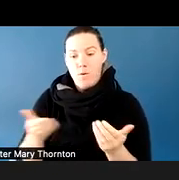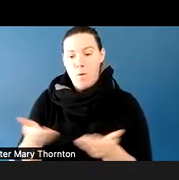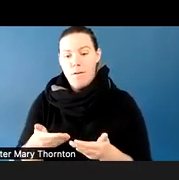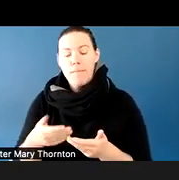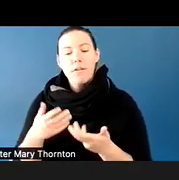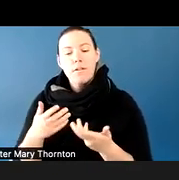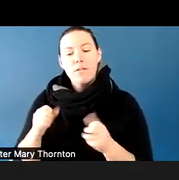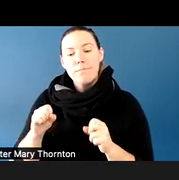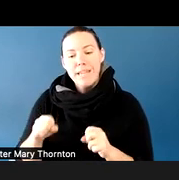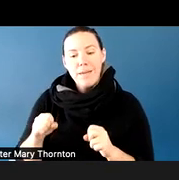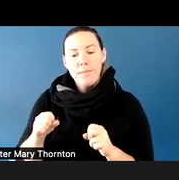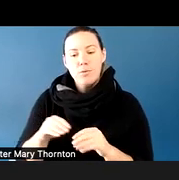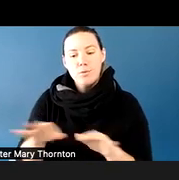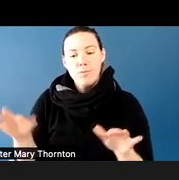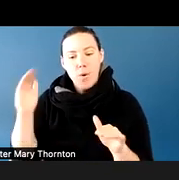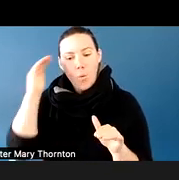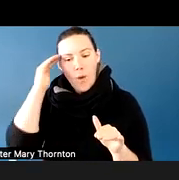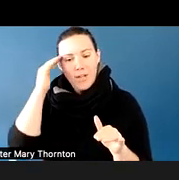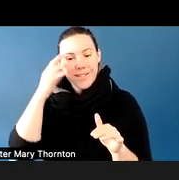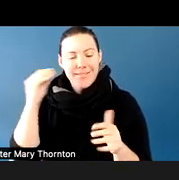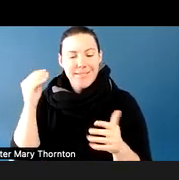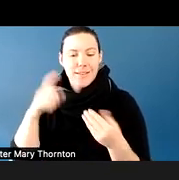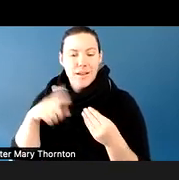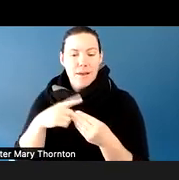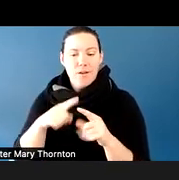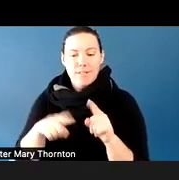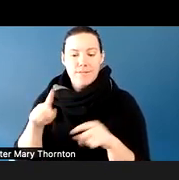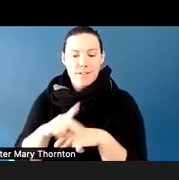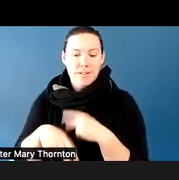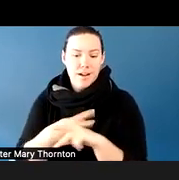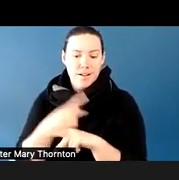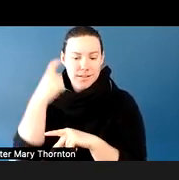about these different types of neuro-diversity and these different individual differences,